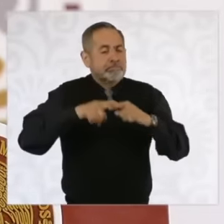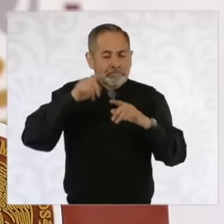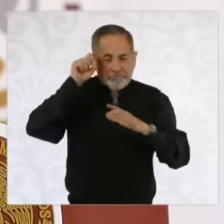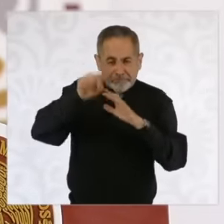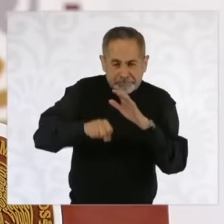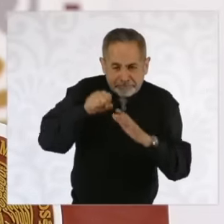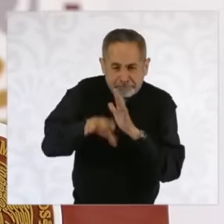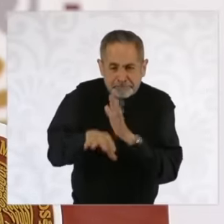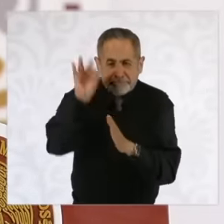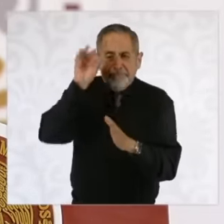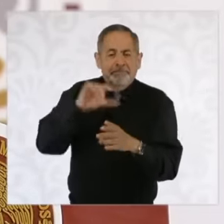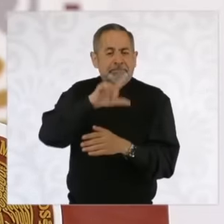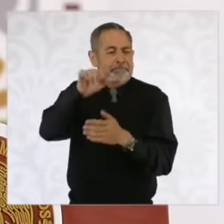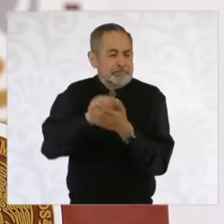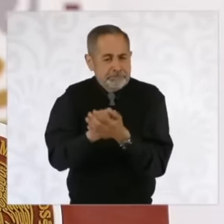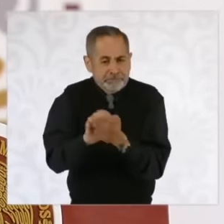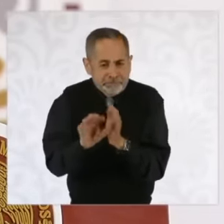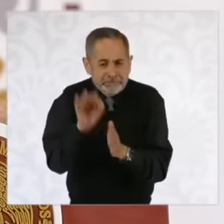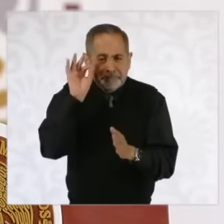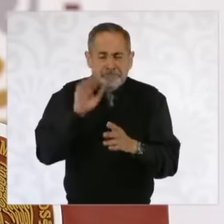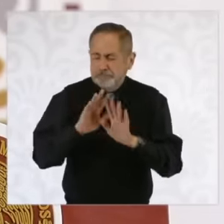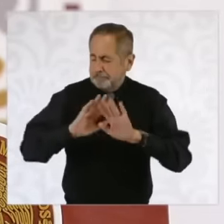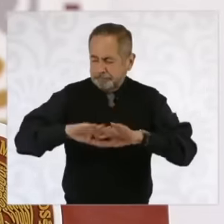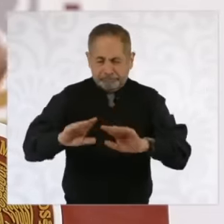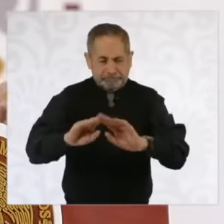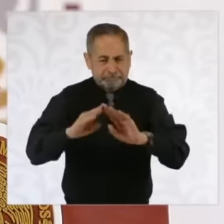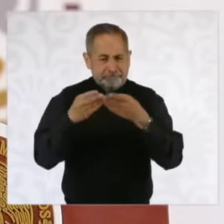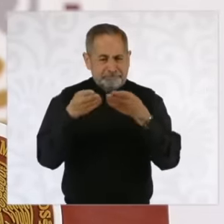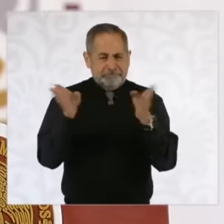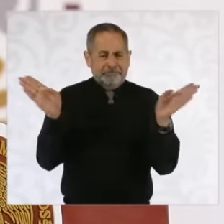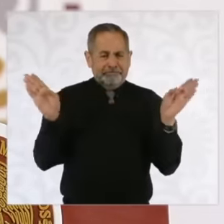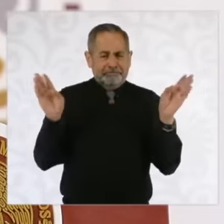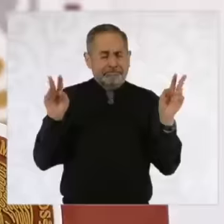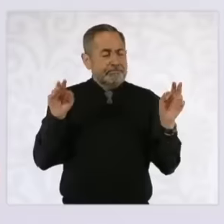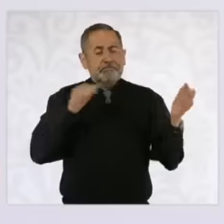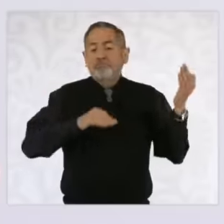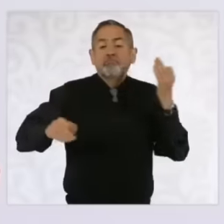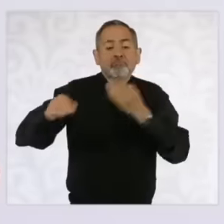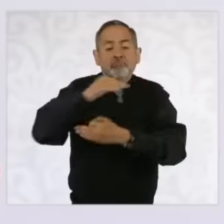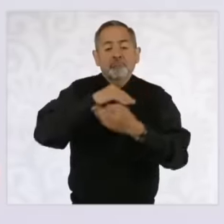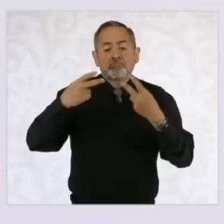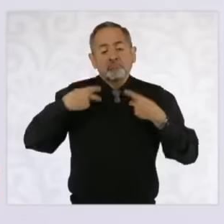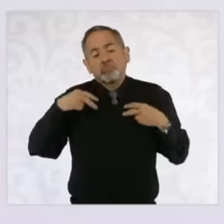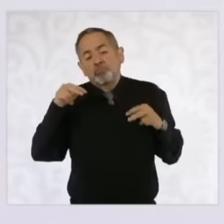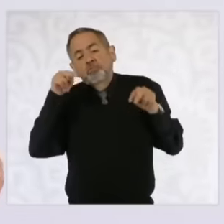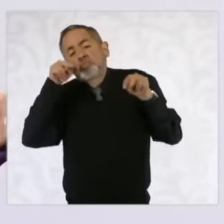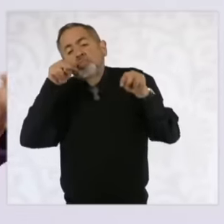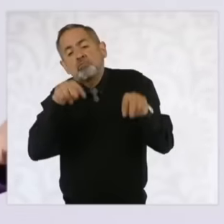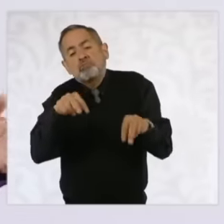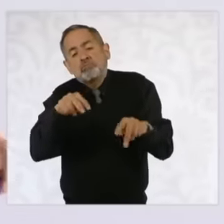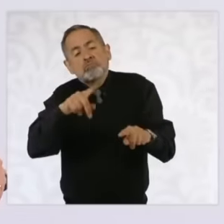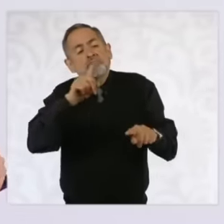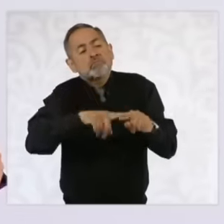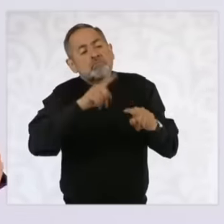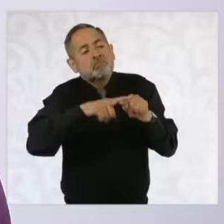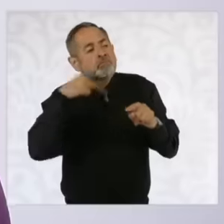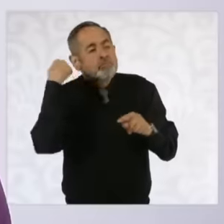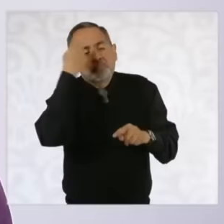so that it is open to all the people. can see who they are Who are registering